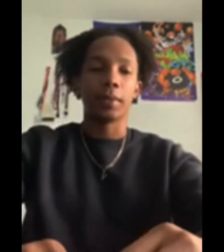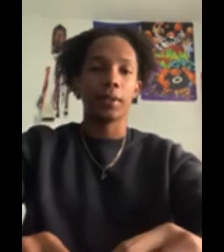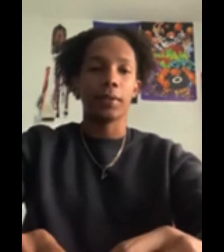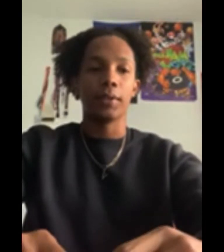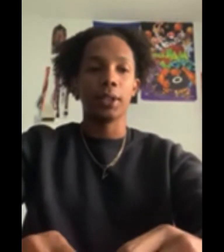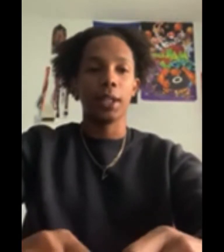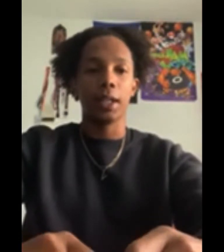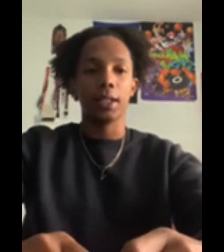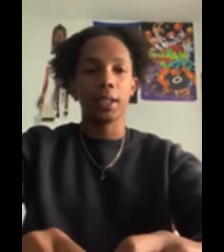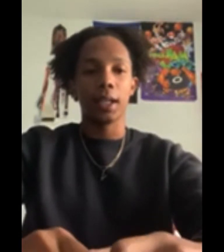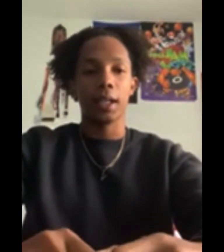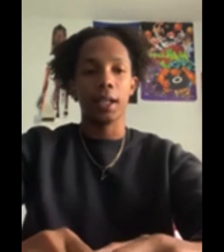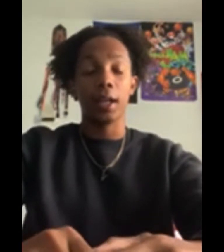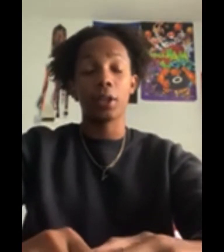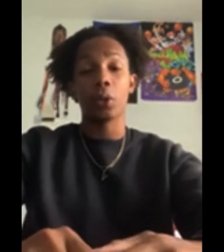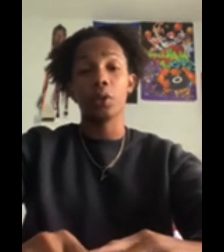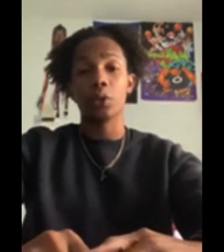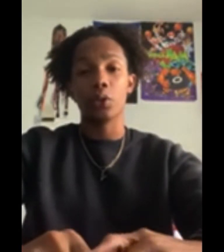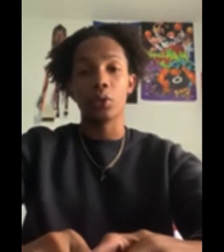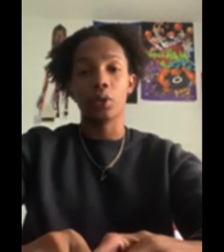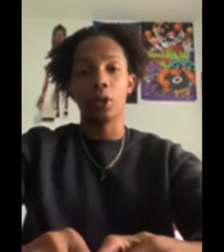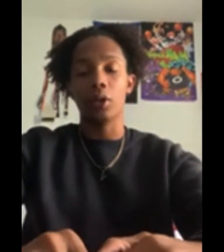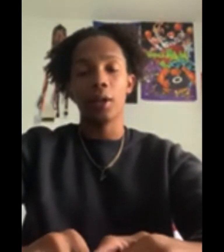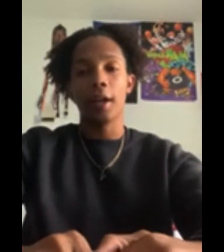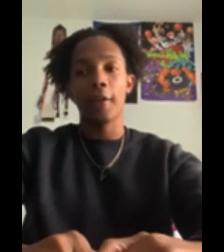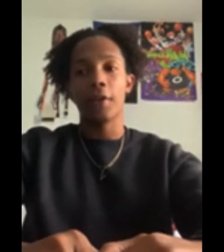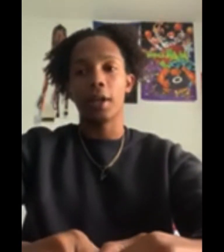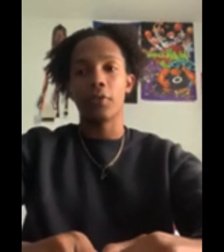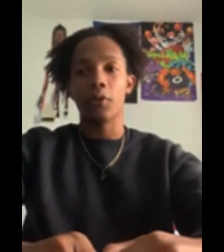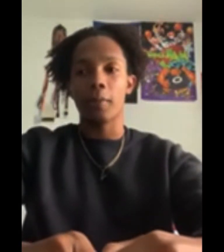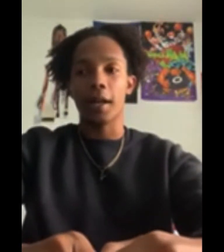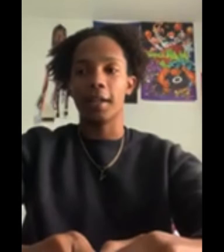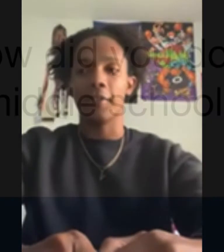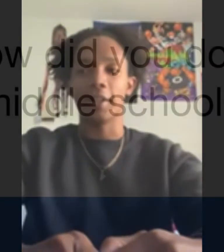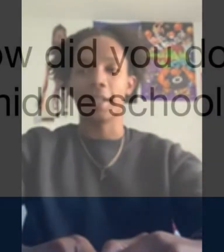pair of hearing aids. And, I thought it was cool! You know? I felt like a robot and everything.